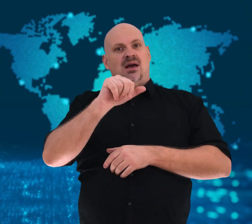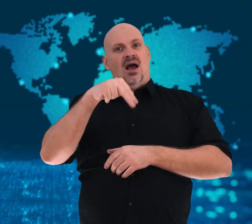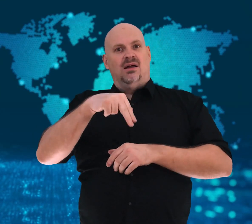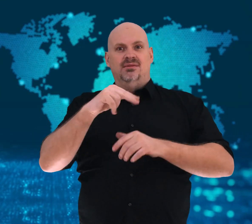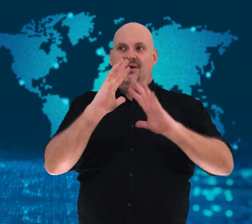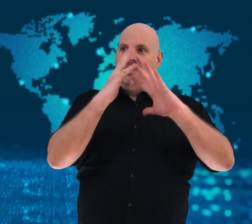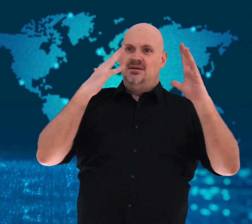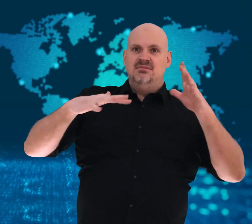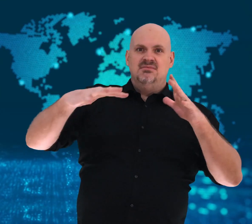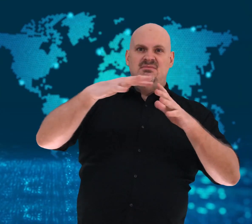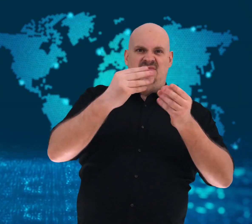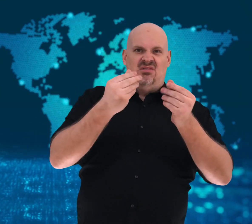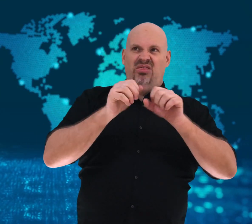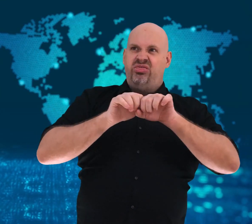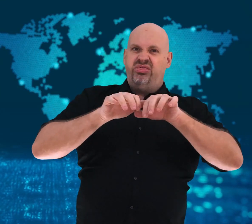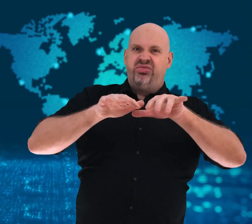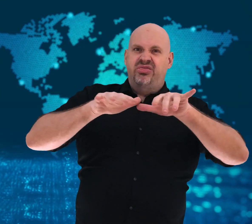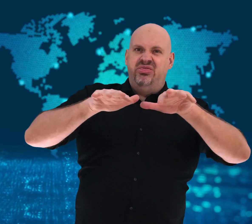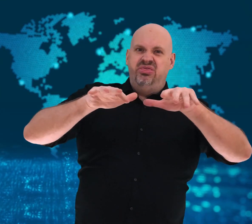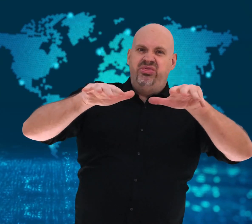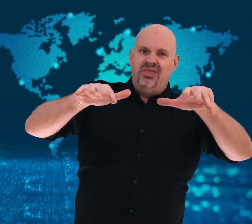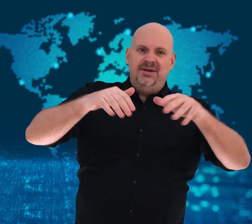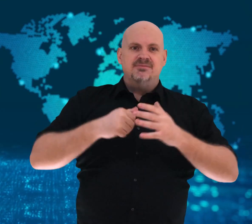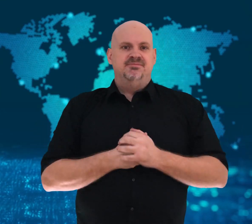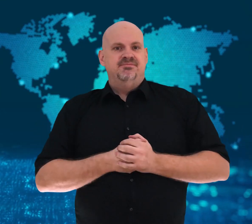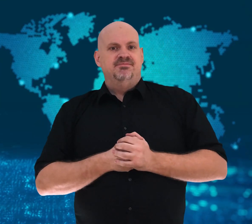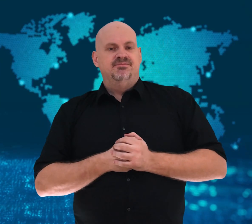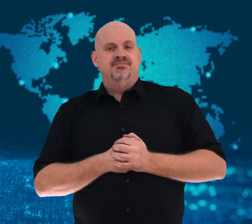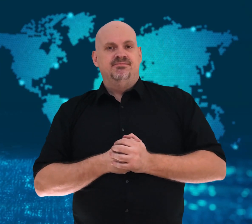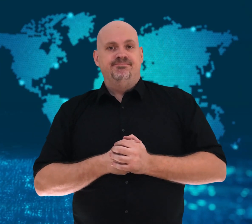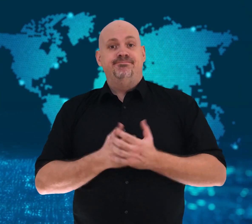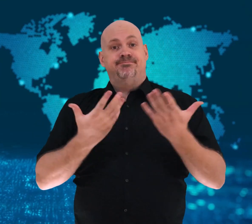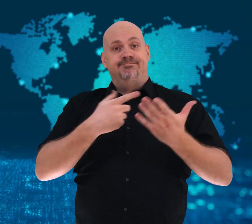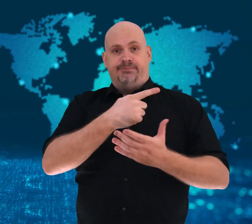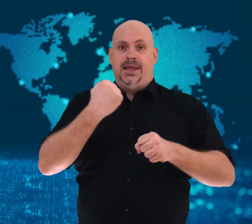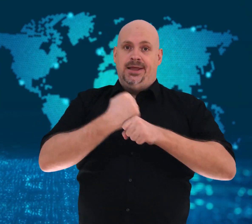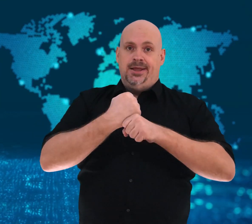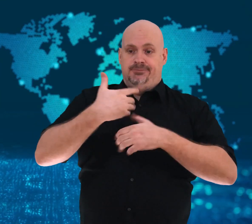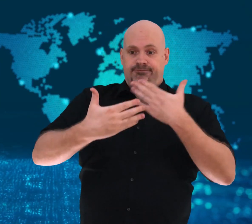Construction will begin this year,